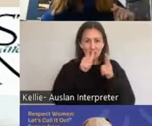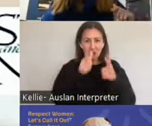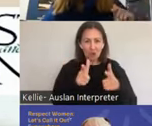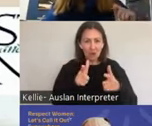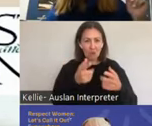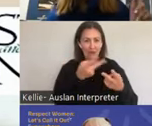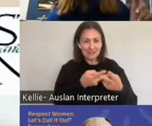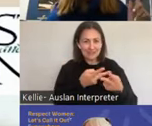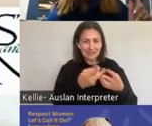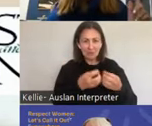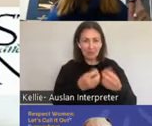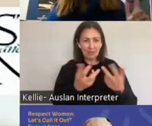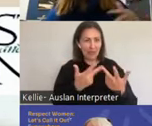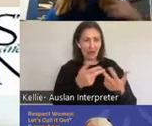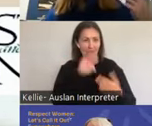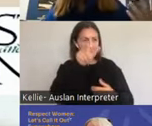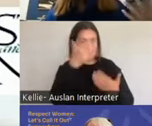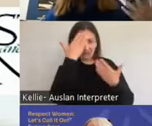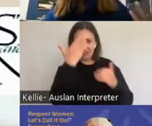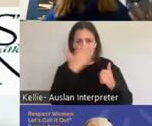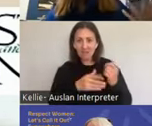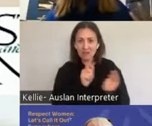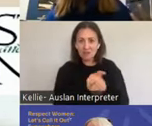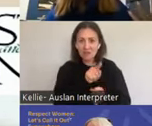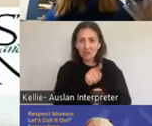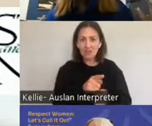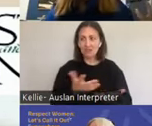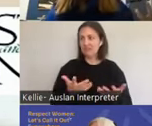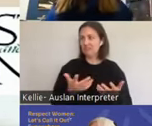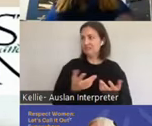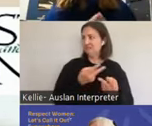partner sex with someone you don't know. And their results basically were saying